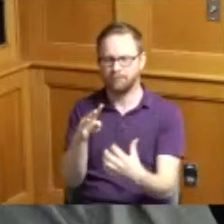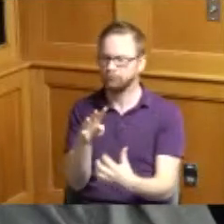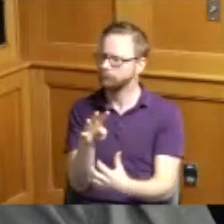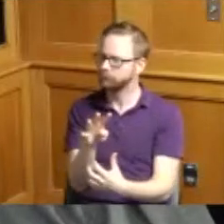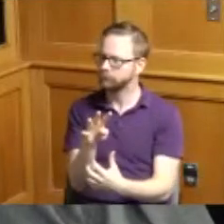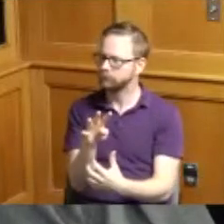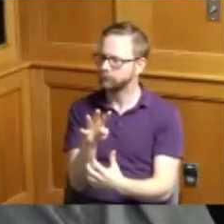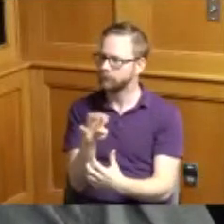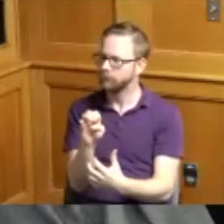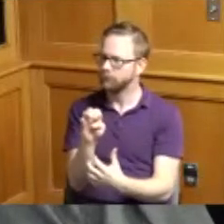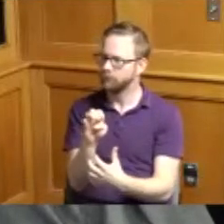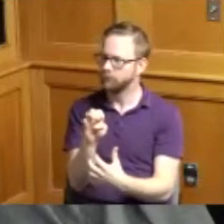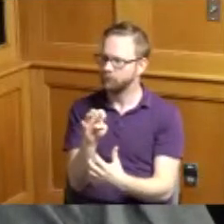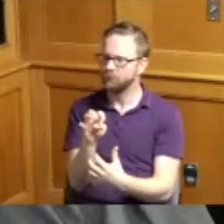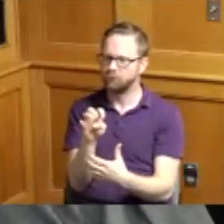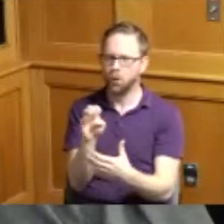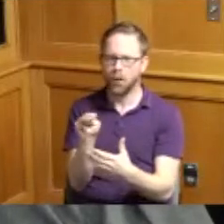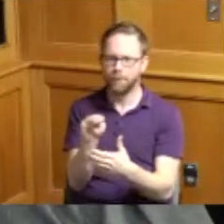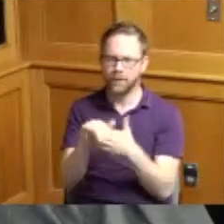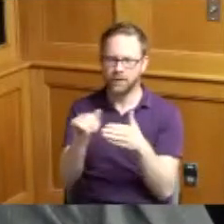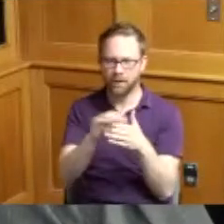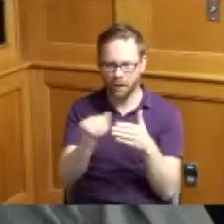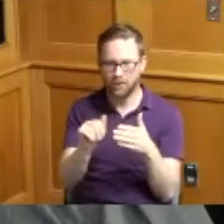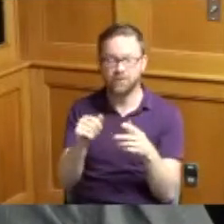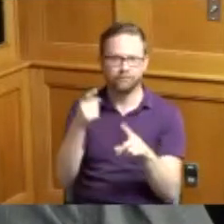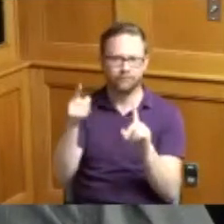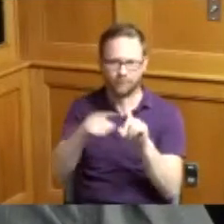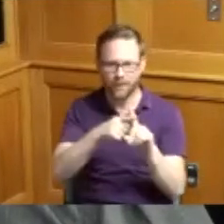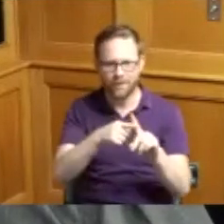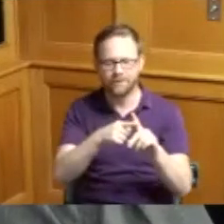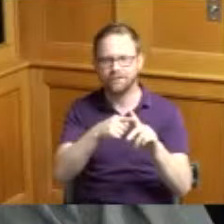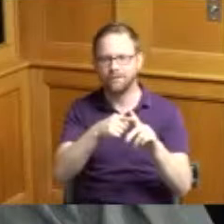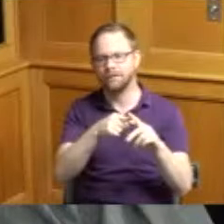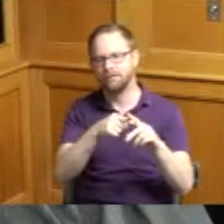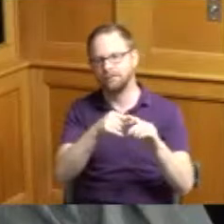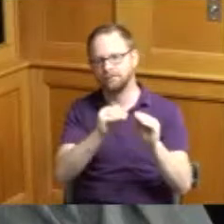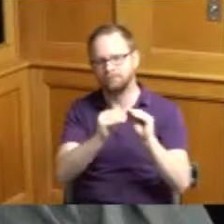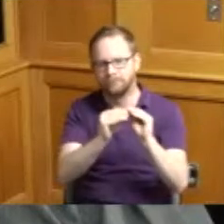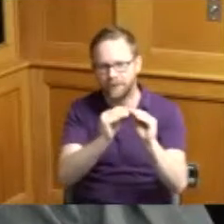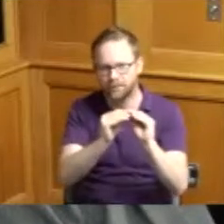we had property acquisition of 92 million to acquire property it doesn't include the city